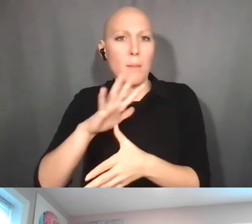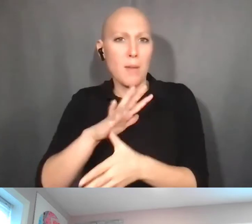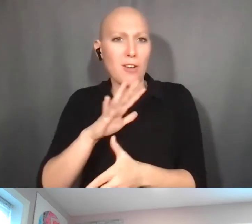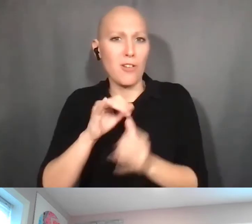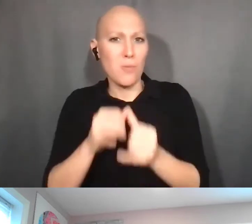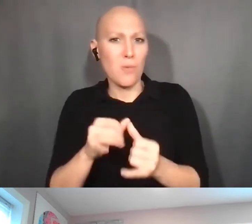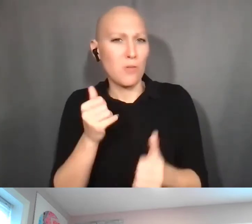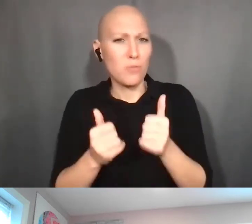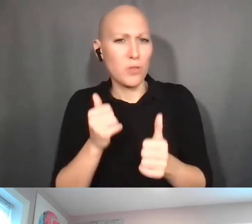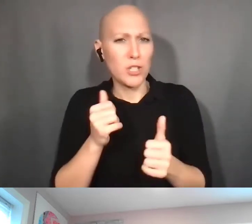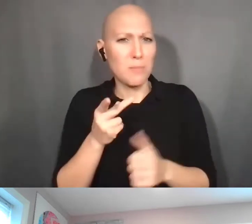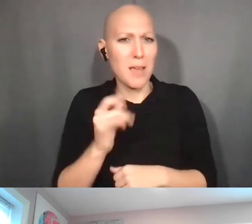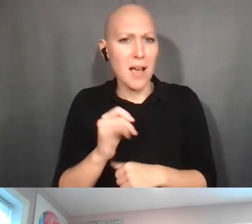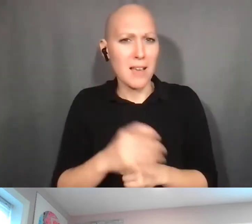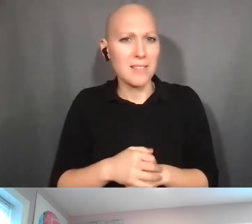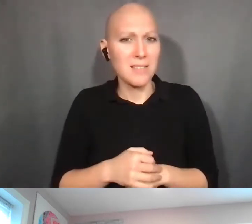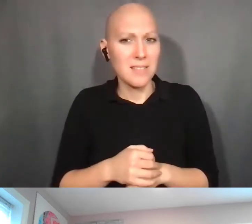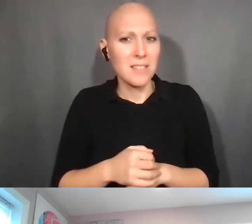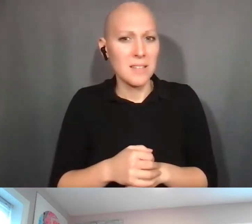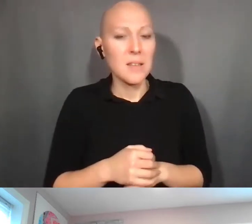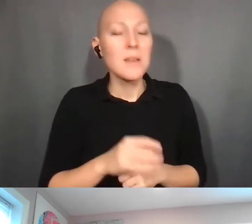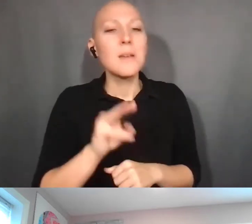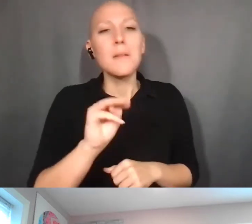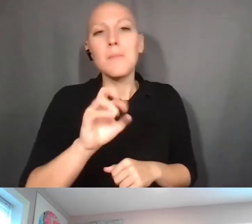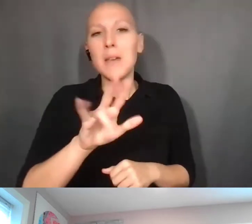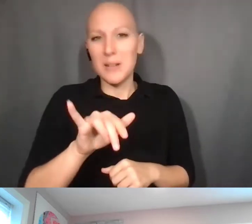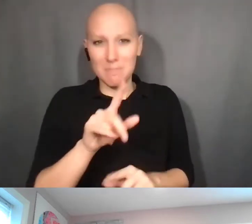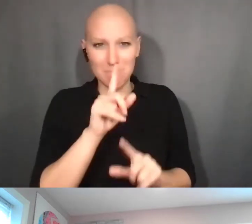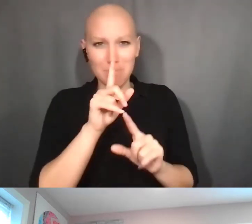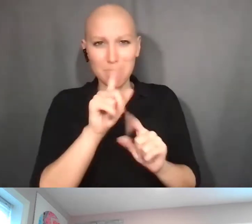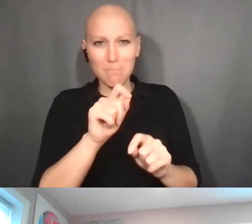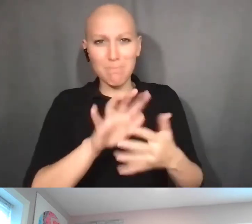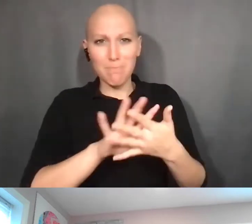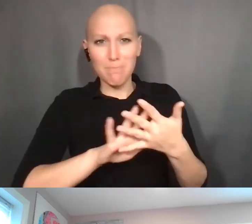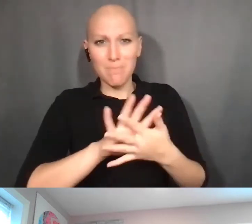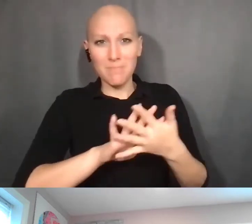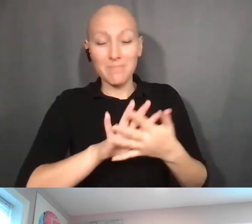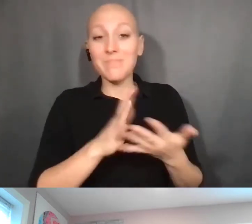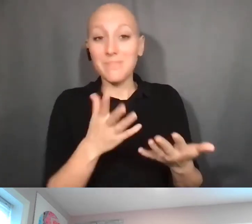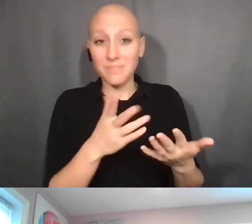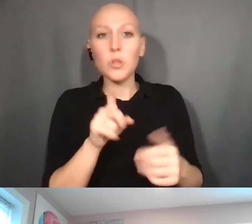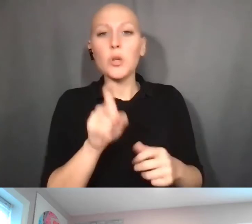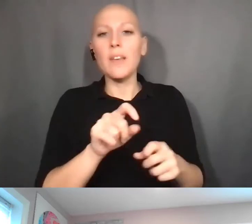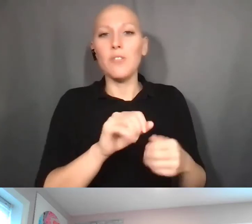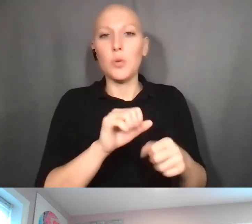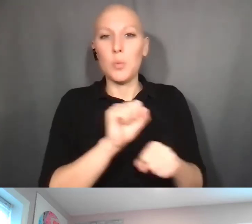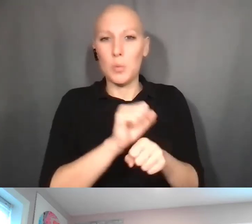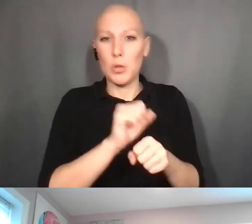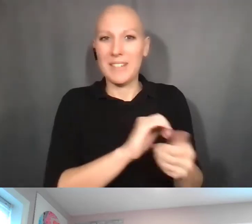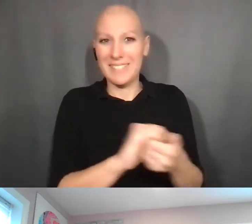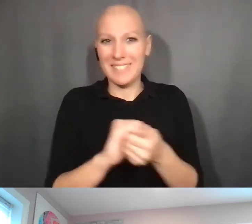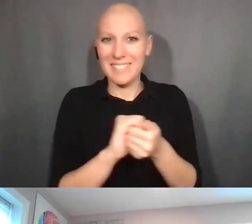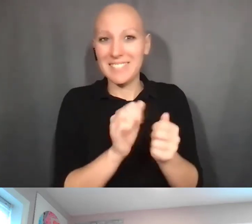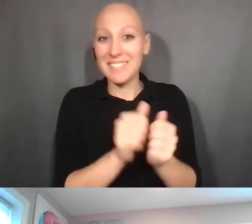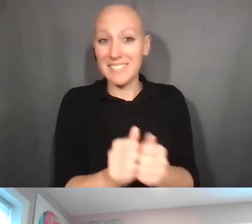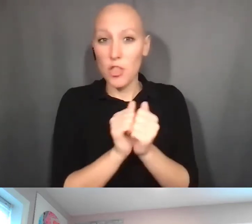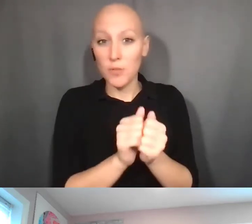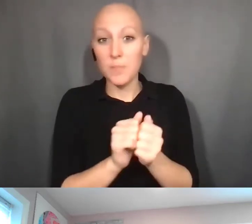Mary Fran Deutsch: This is an interesting area and you have to work together. Under Bayh-Dole, if your subawardee